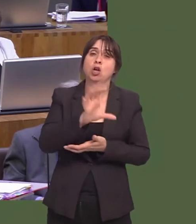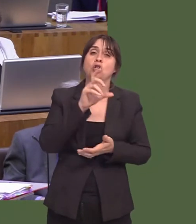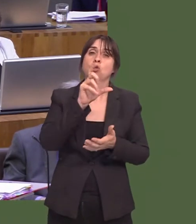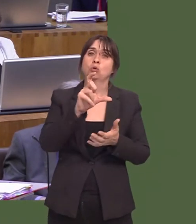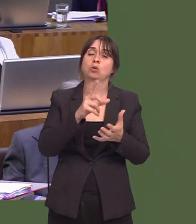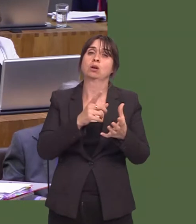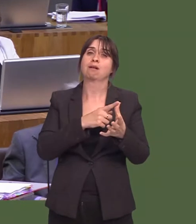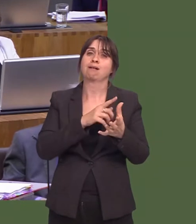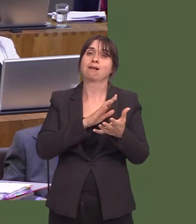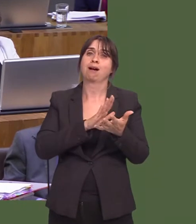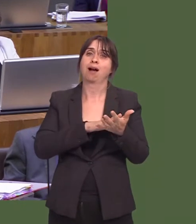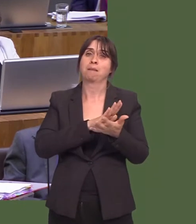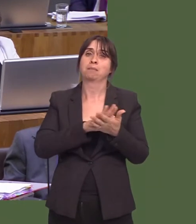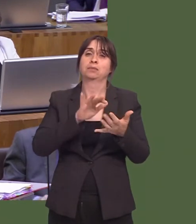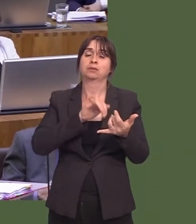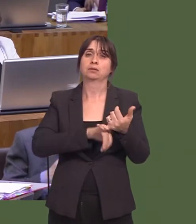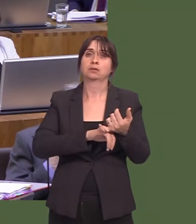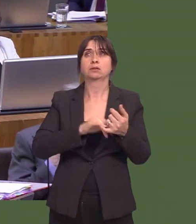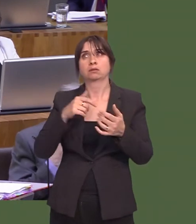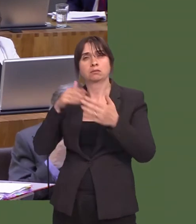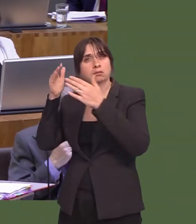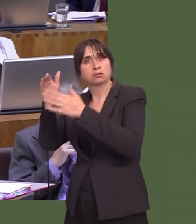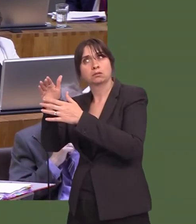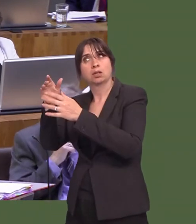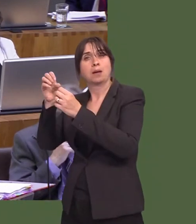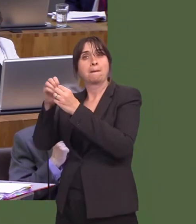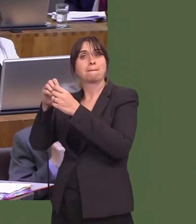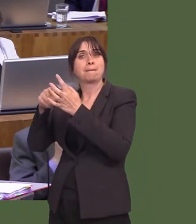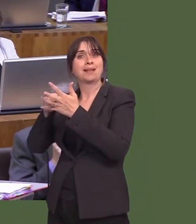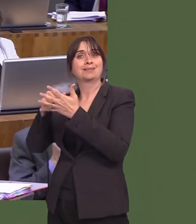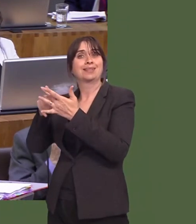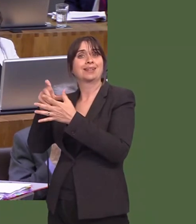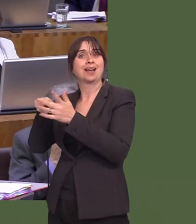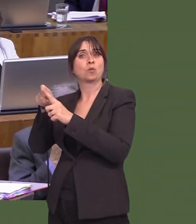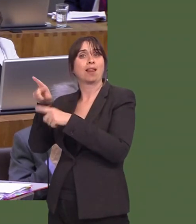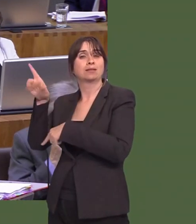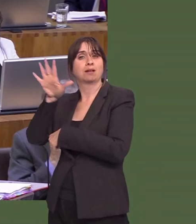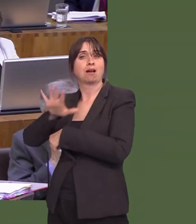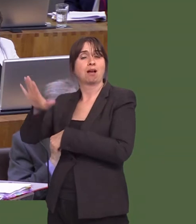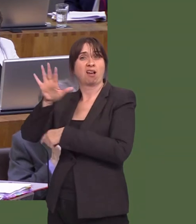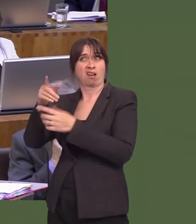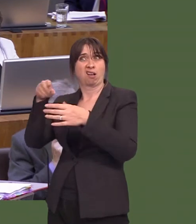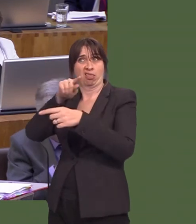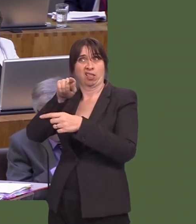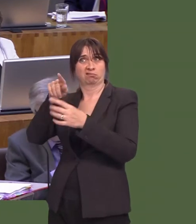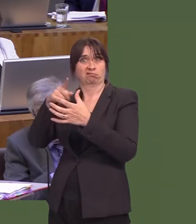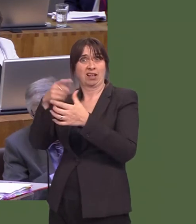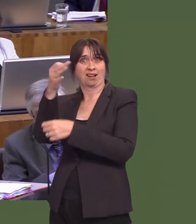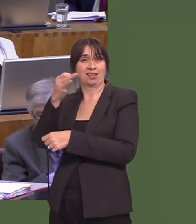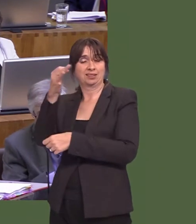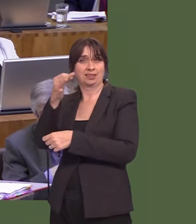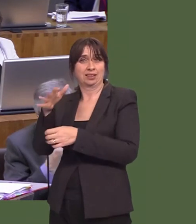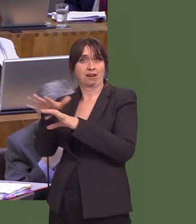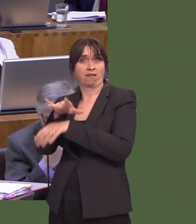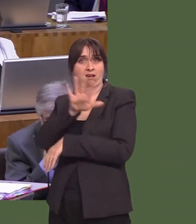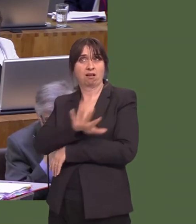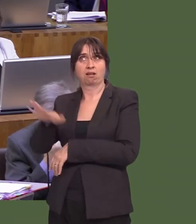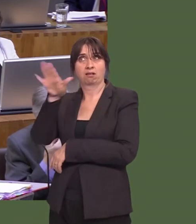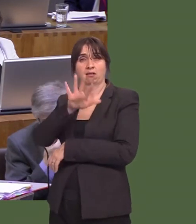gwybod bod y nifer a oedd yn aros am asesiad wedi mynd lawr o 669 i 90 mewn blwyddyn, felly